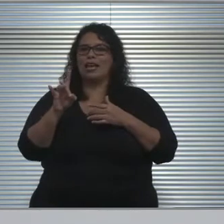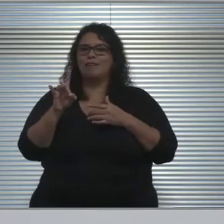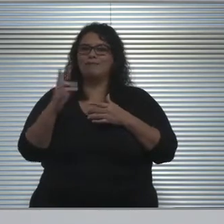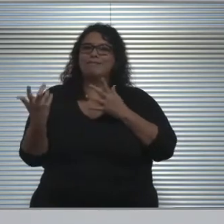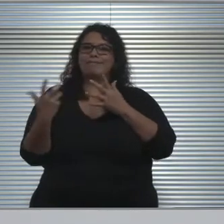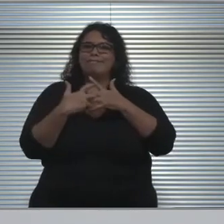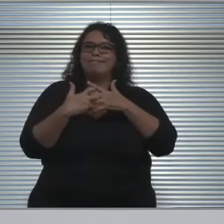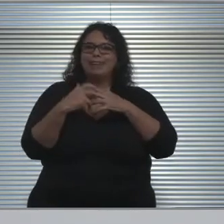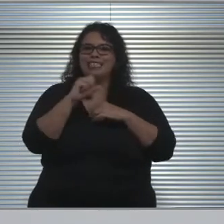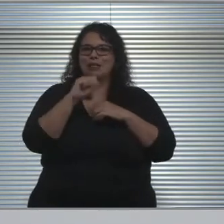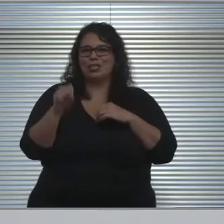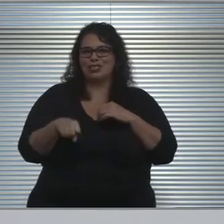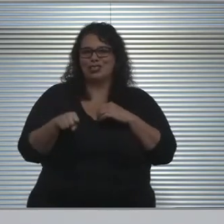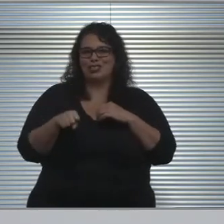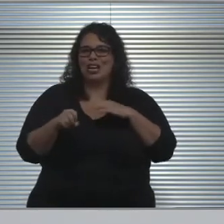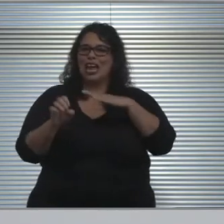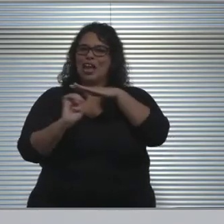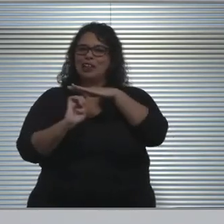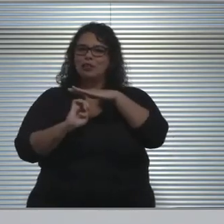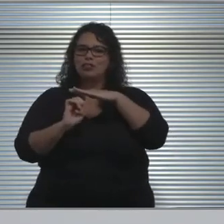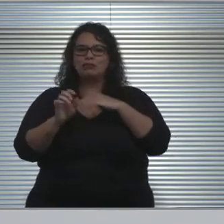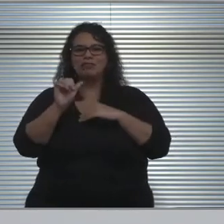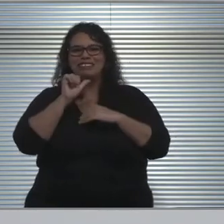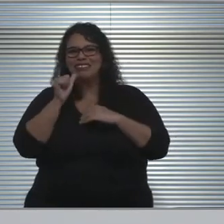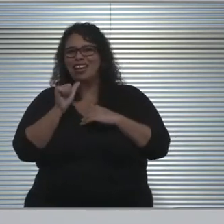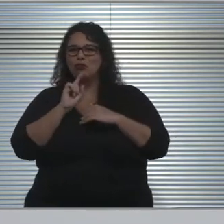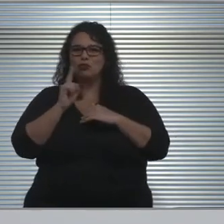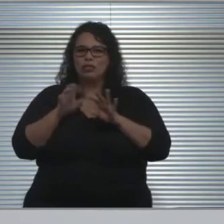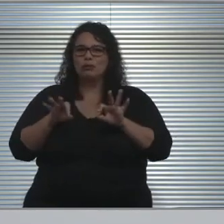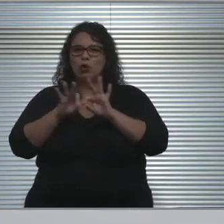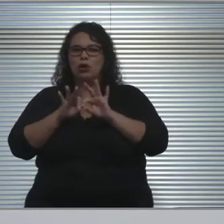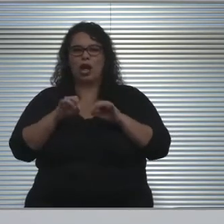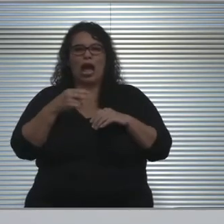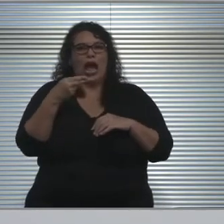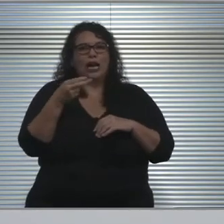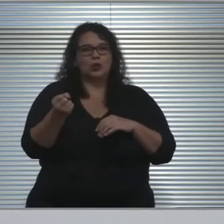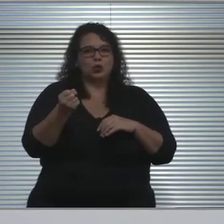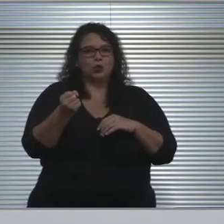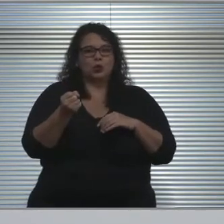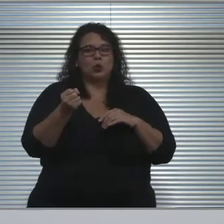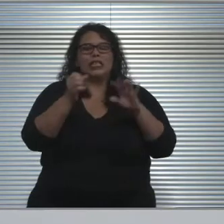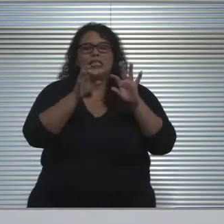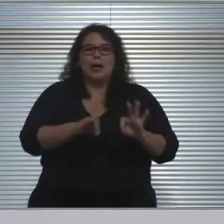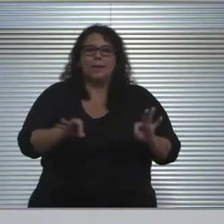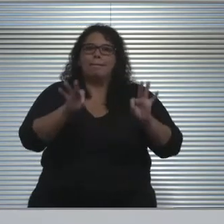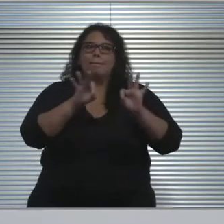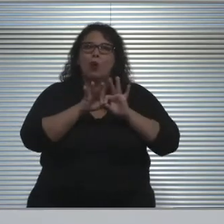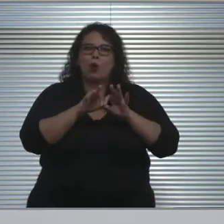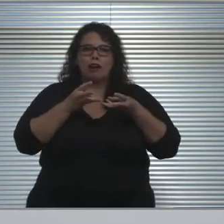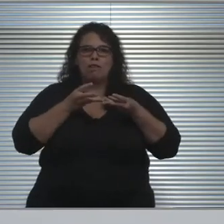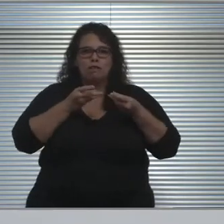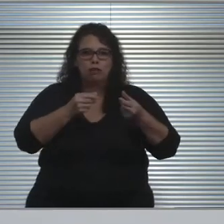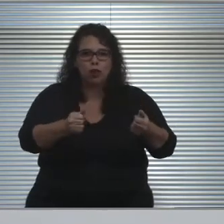Which for elementary matters less but for high school is critically important to the flow of the way that they take classes